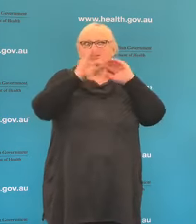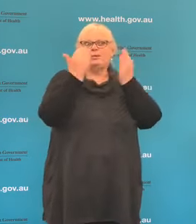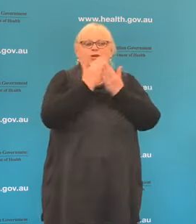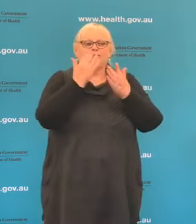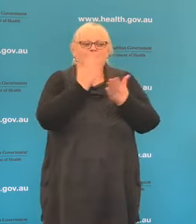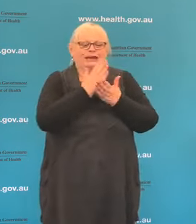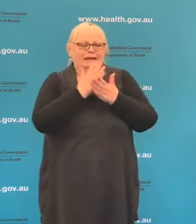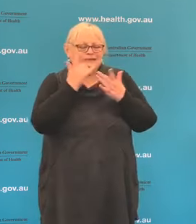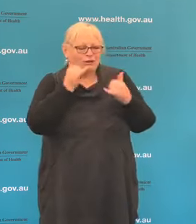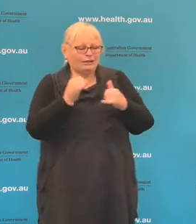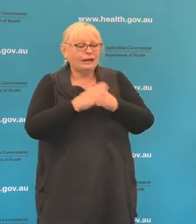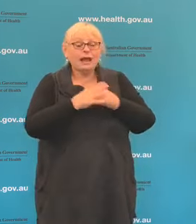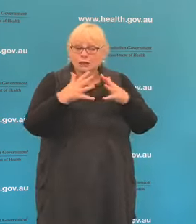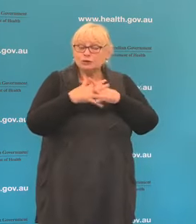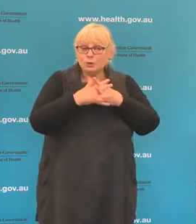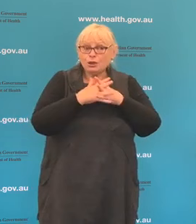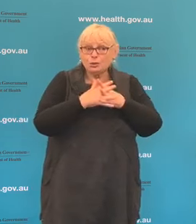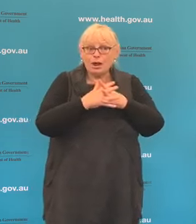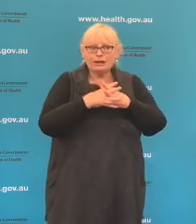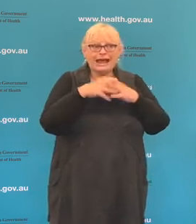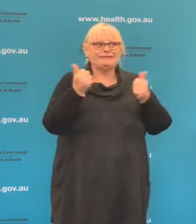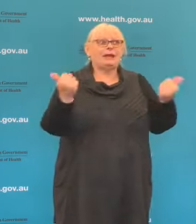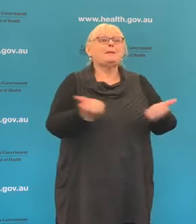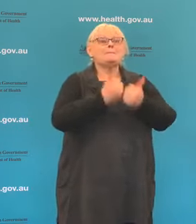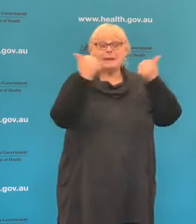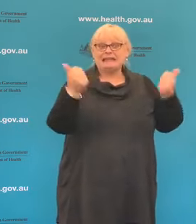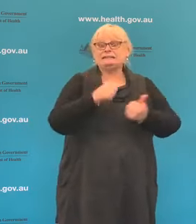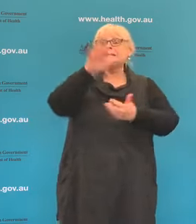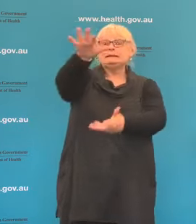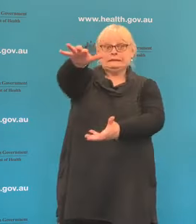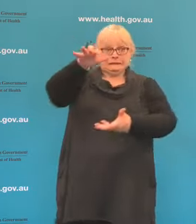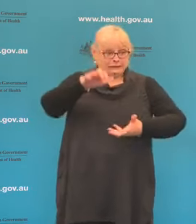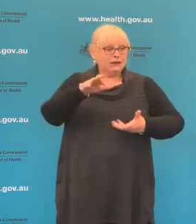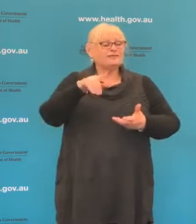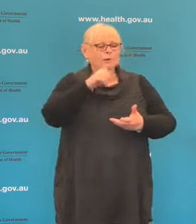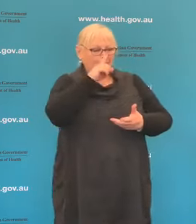very useful having adequate stocks or the drugs but for those people who need